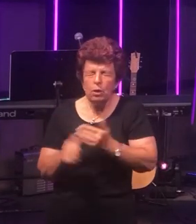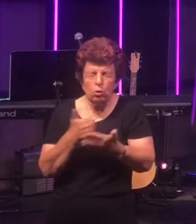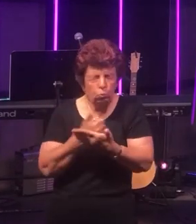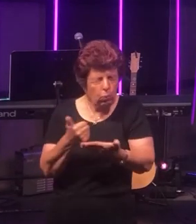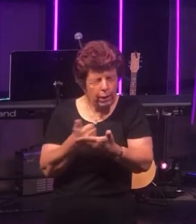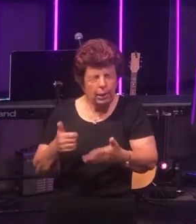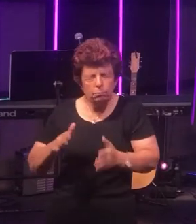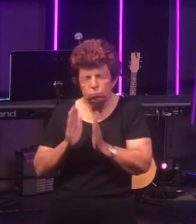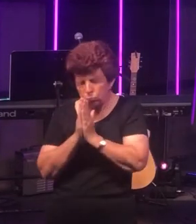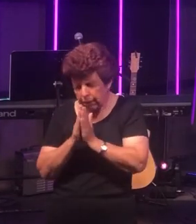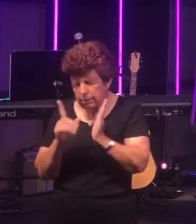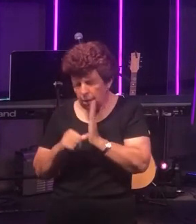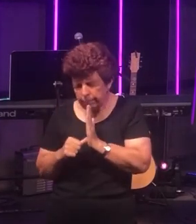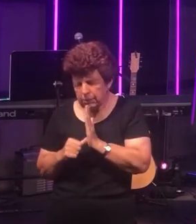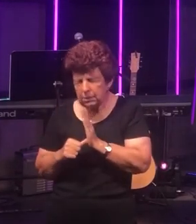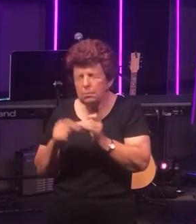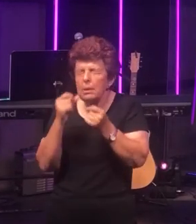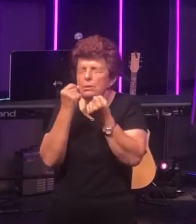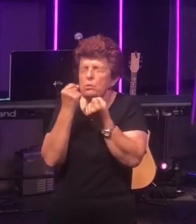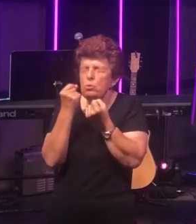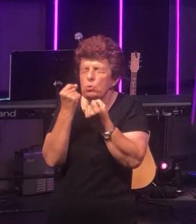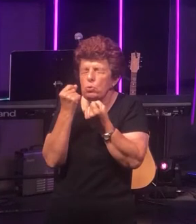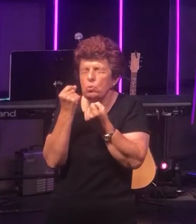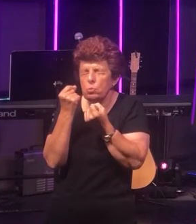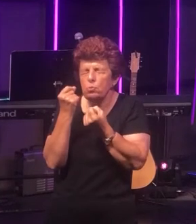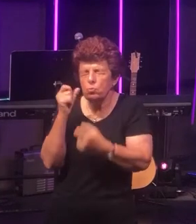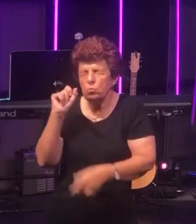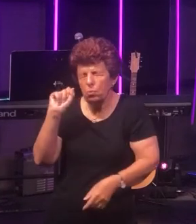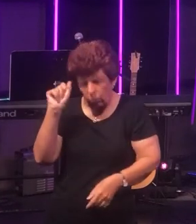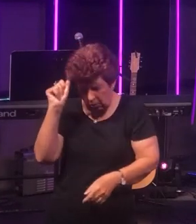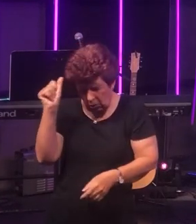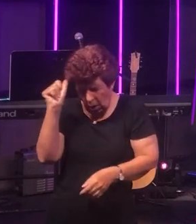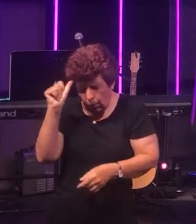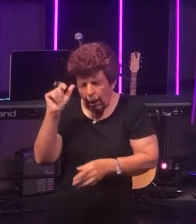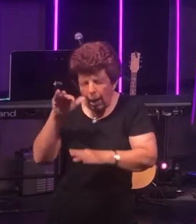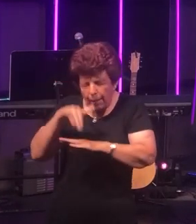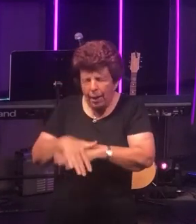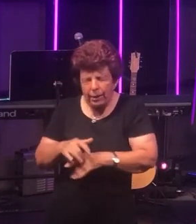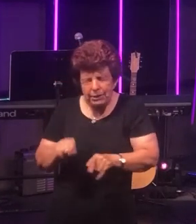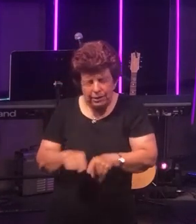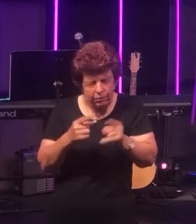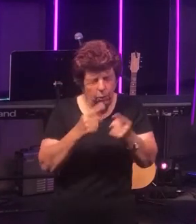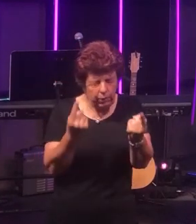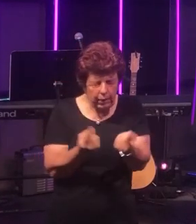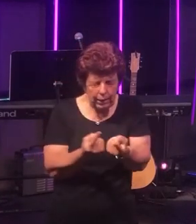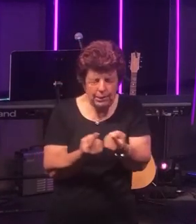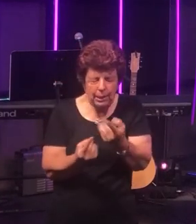life, in acknowledging a number of things that are happening in this difficult time.